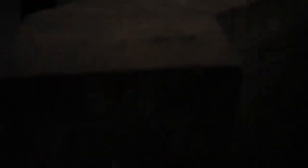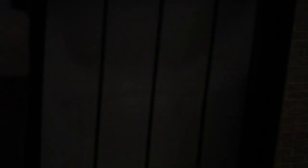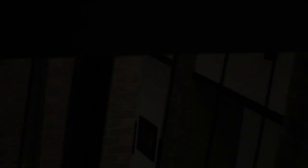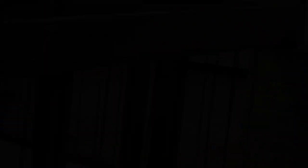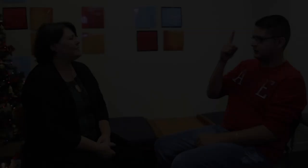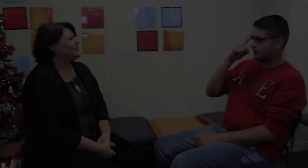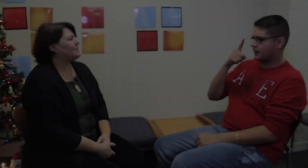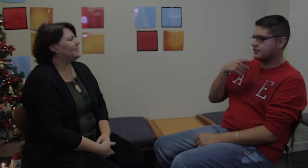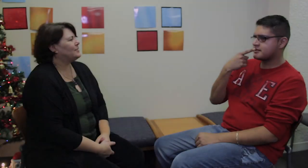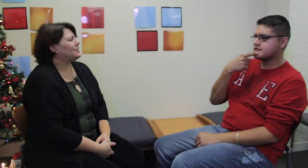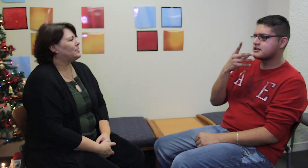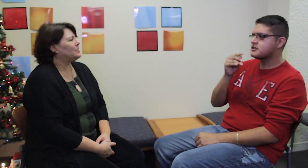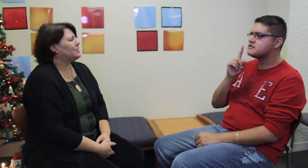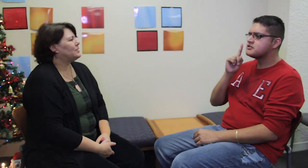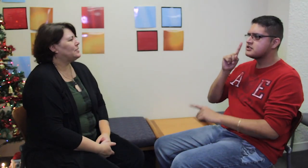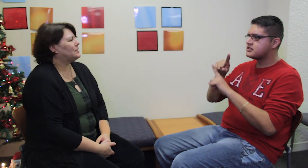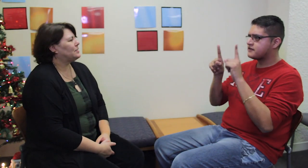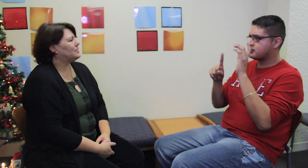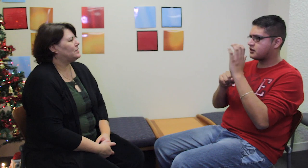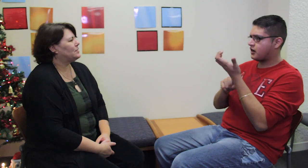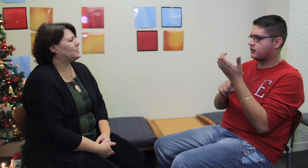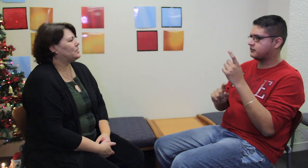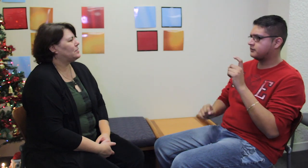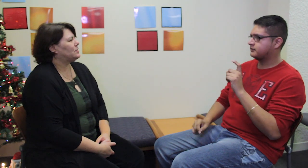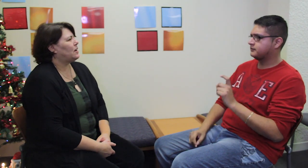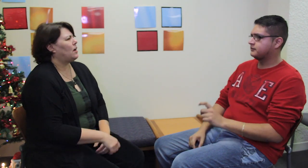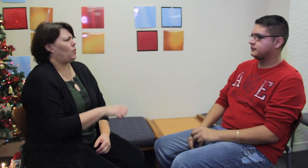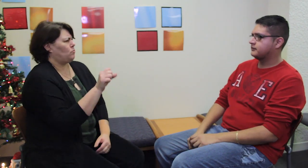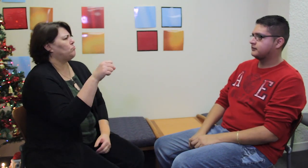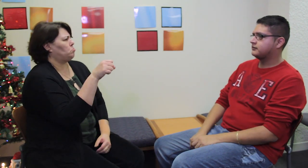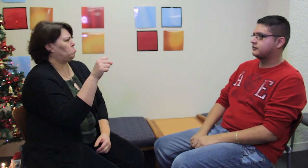And so do do you think the hearing and Deaf have different cultures?